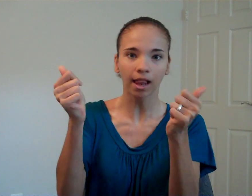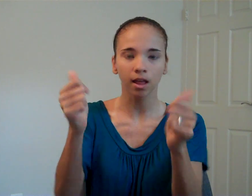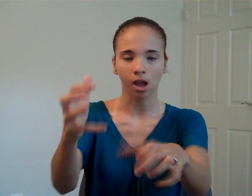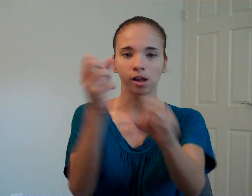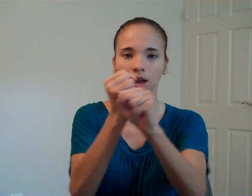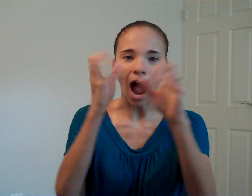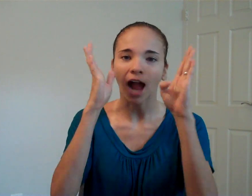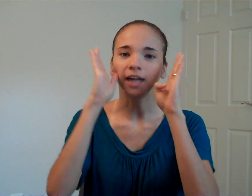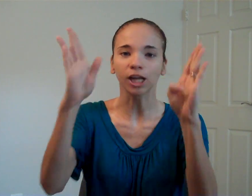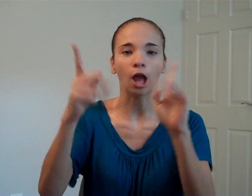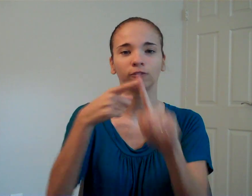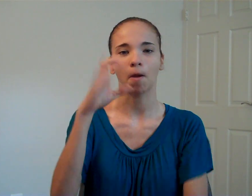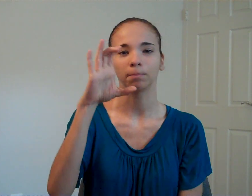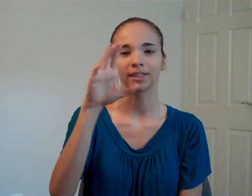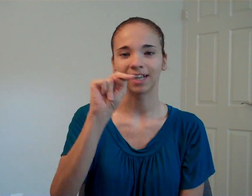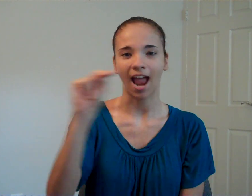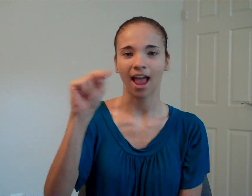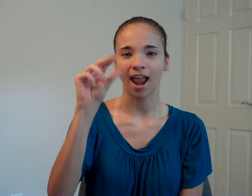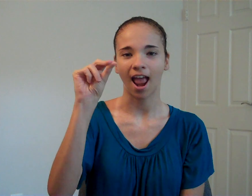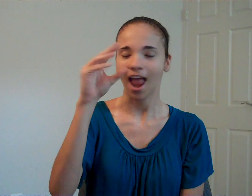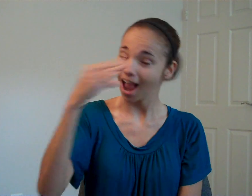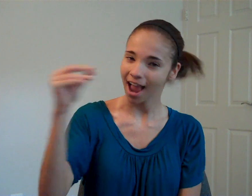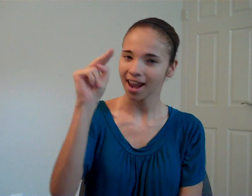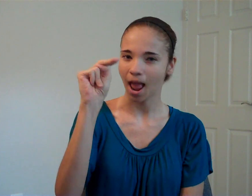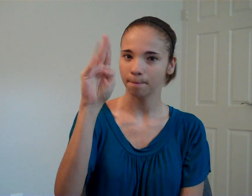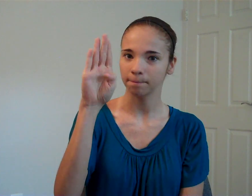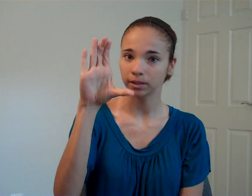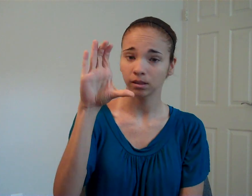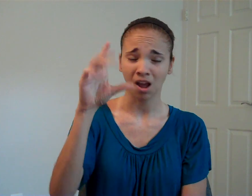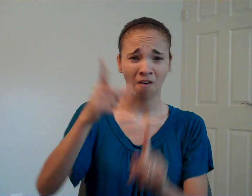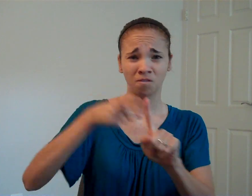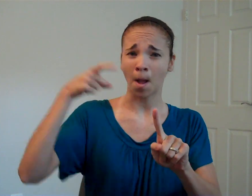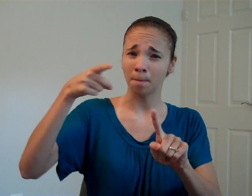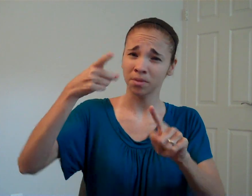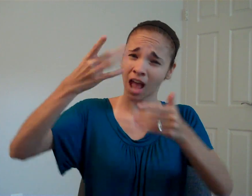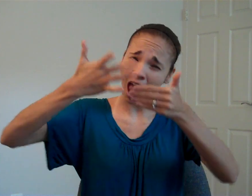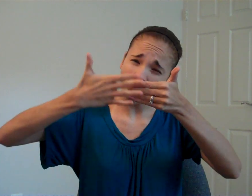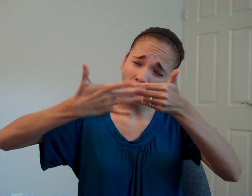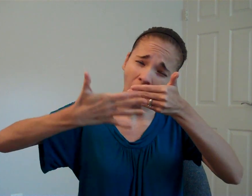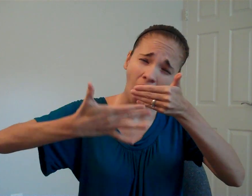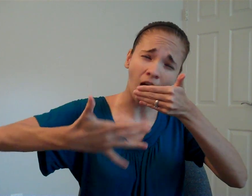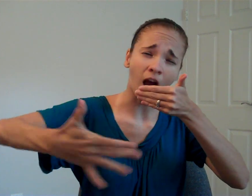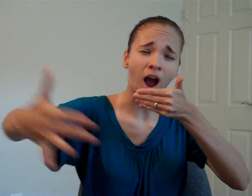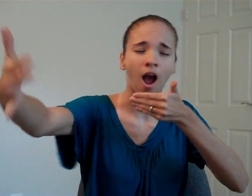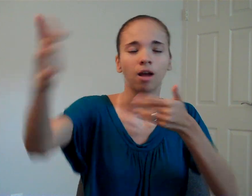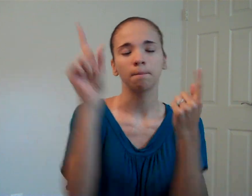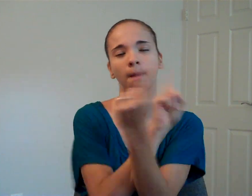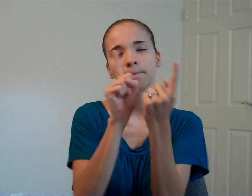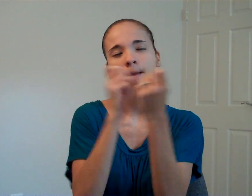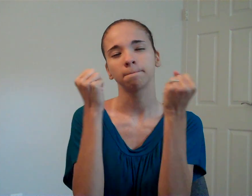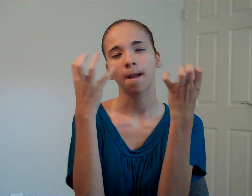her blog got attention from CNN and NBC. From there, she was able to meet many